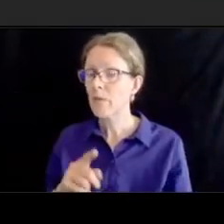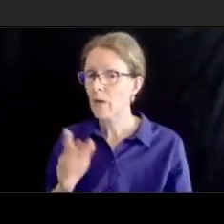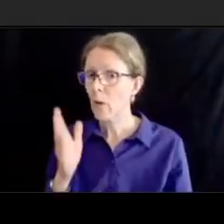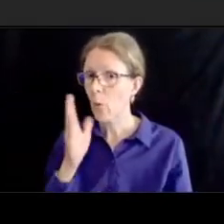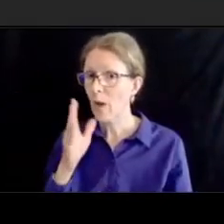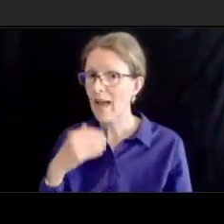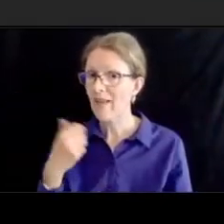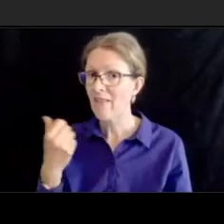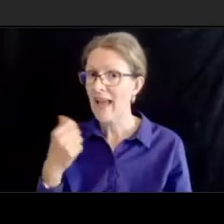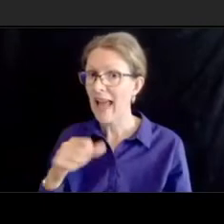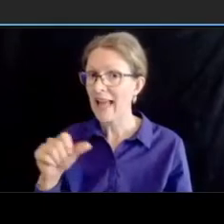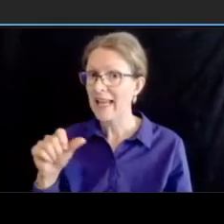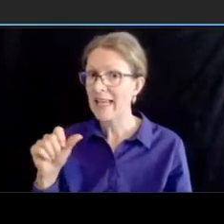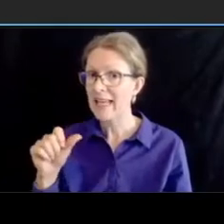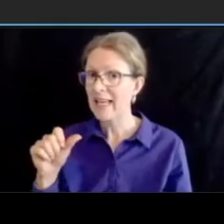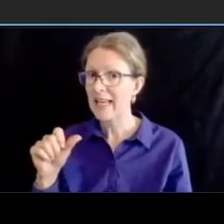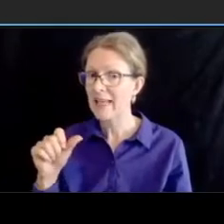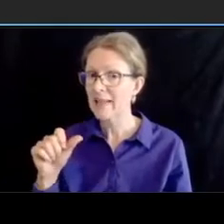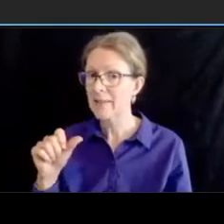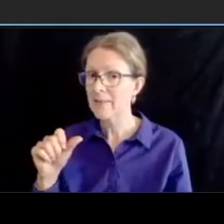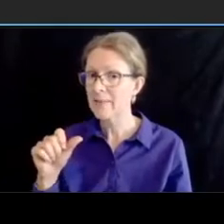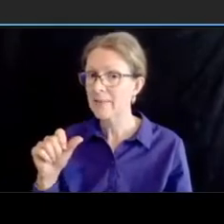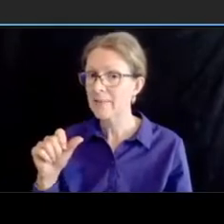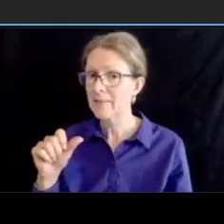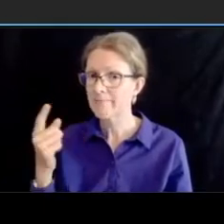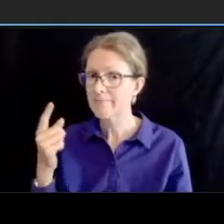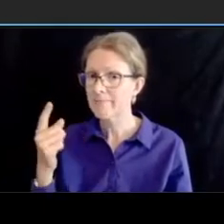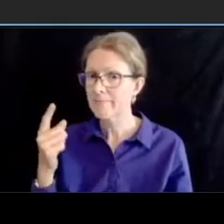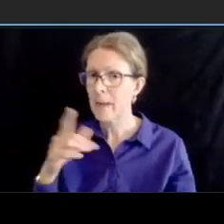i do not anticipate that the medians we're showing will be planted they're